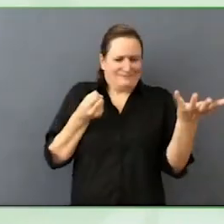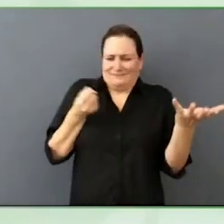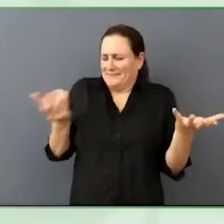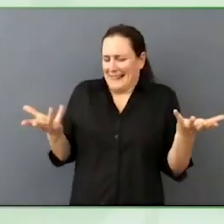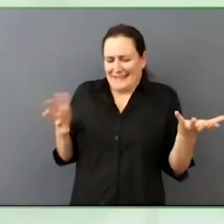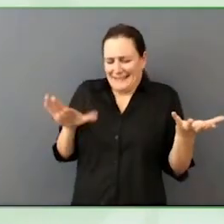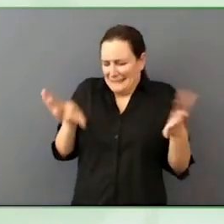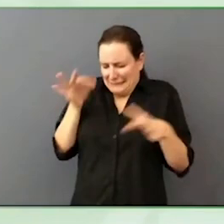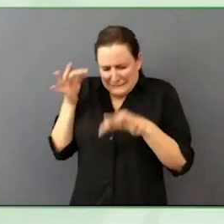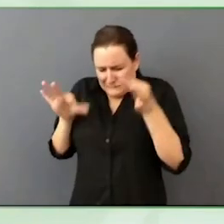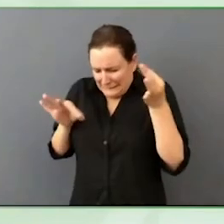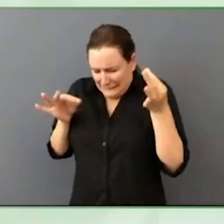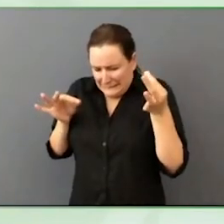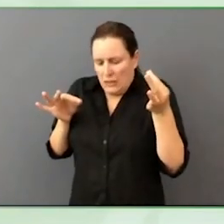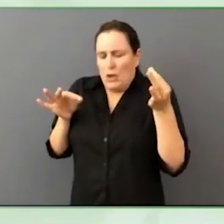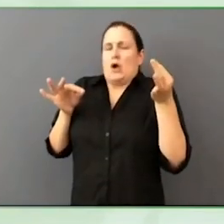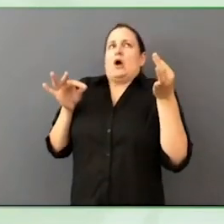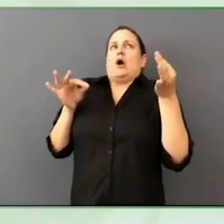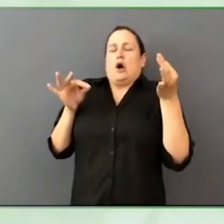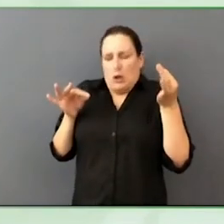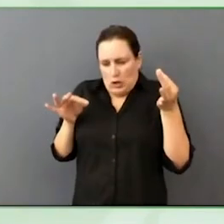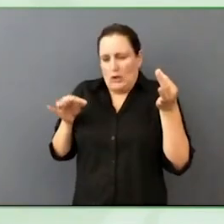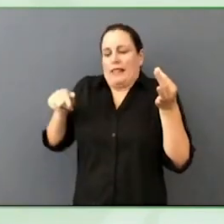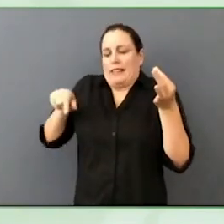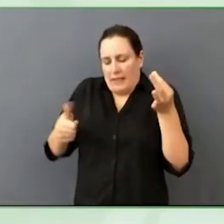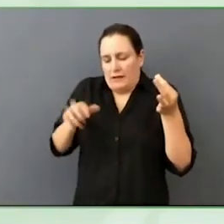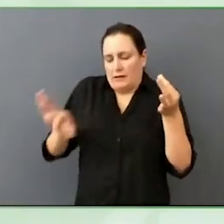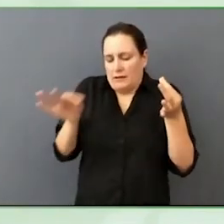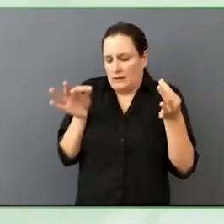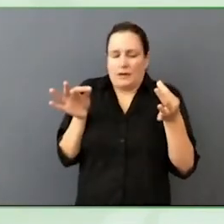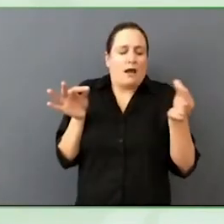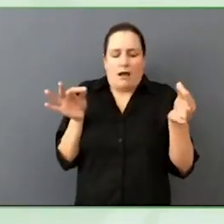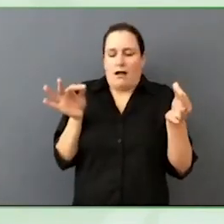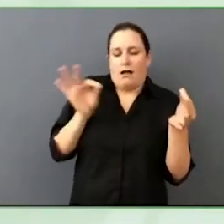courageous conversations about what systemic barriers and institutional